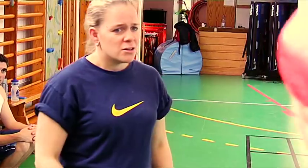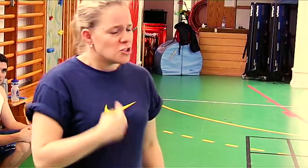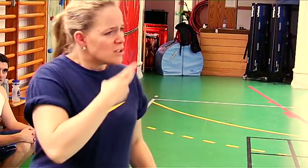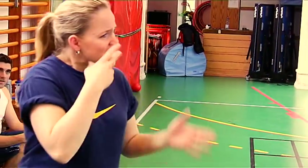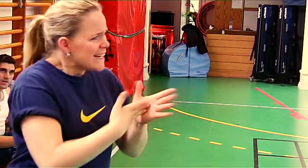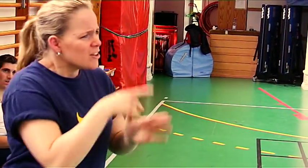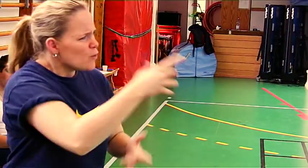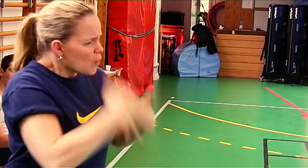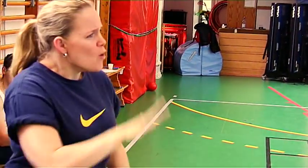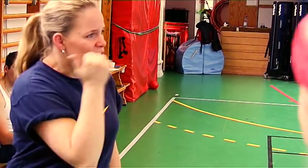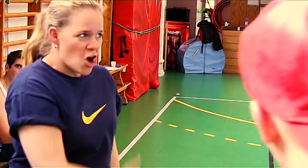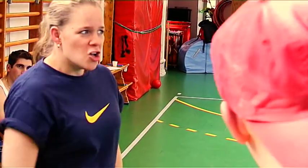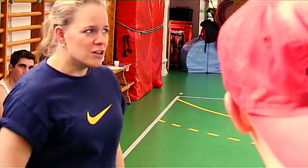I'll make sure you're gonna lose the bet!